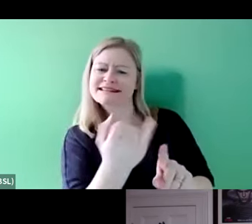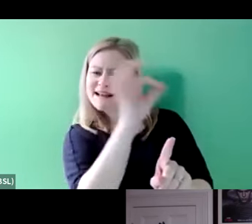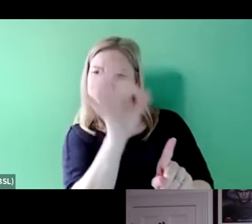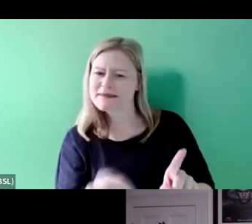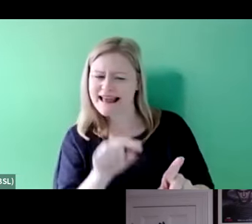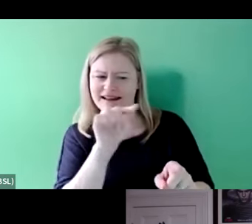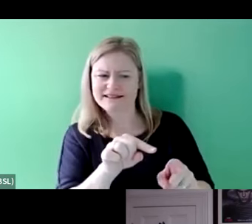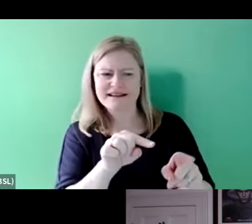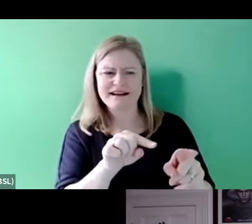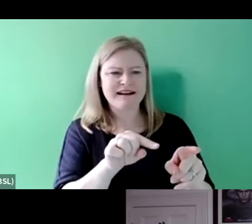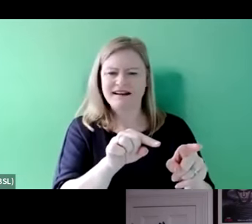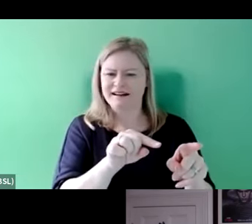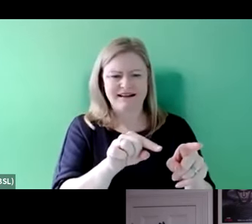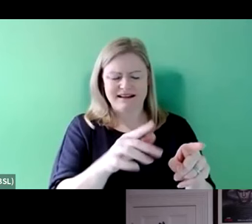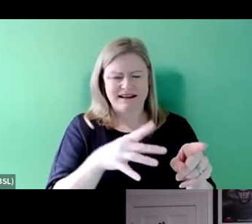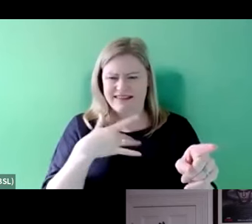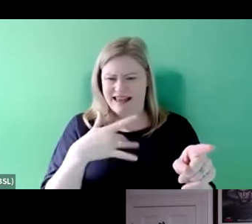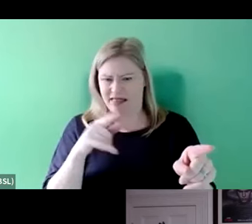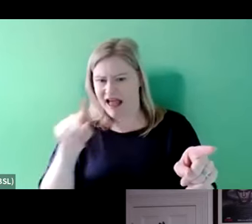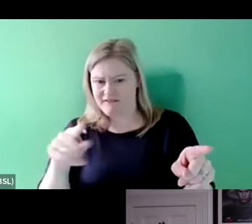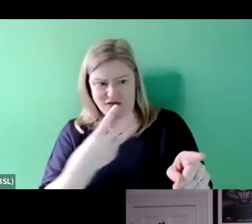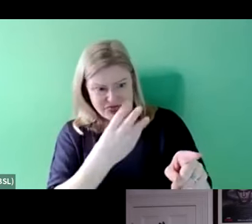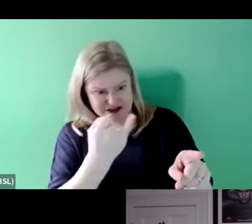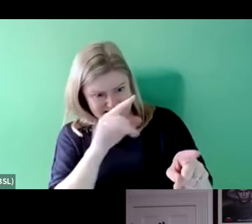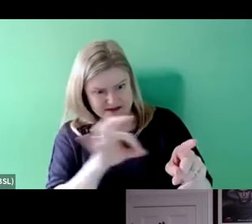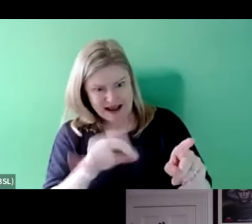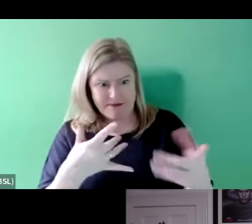corner of the room has got so much power. And I think we have had a water cooler disabled